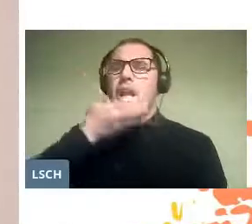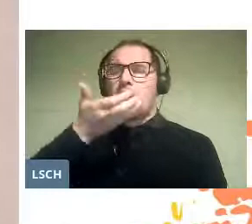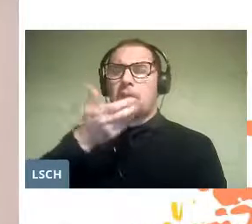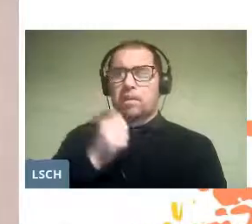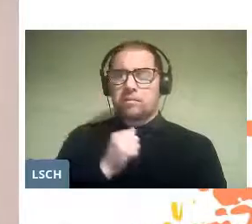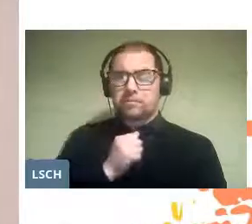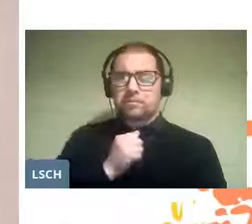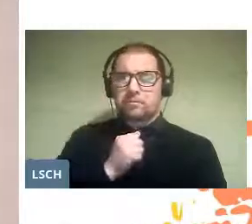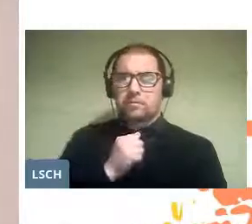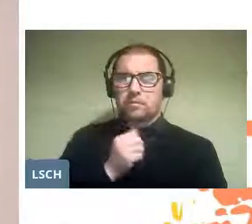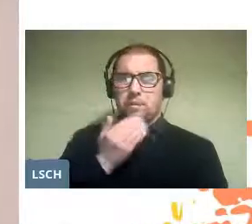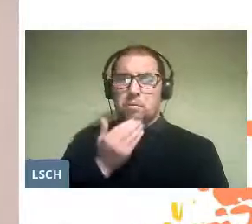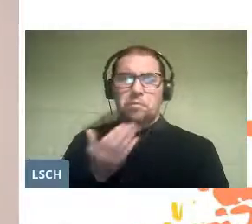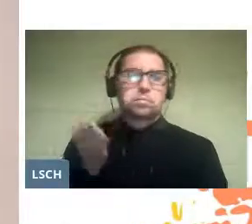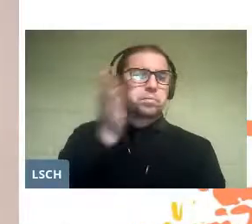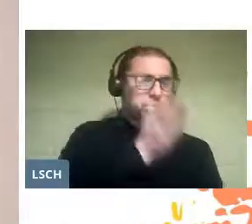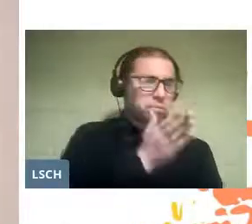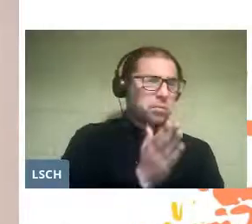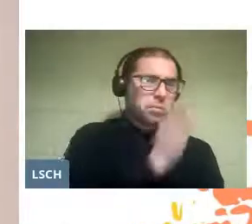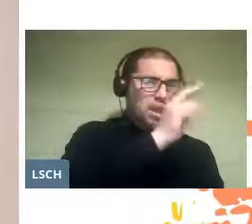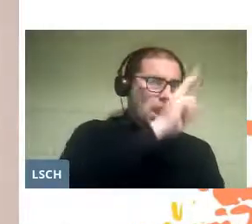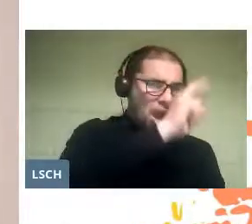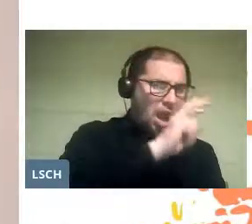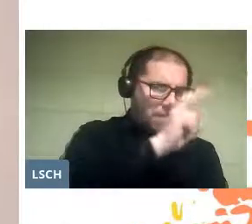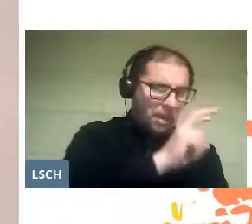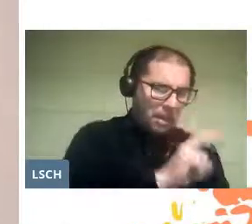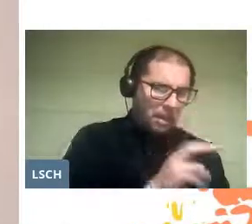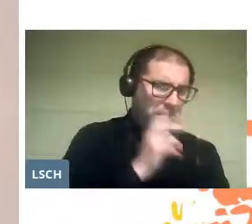At the same time I began to investigate and stage many operas